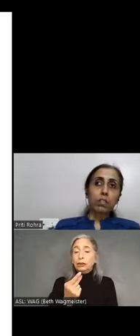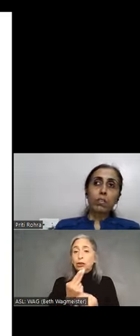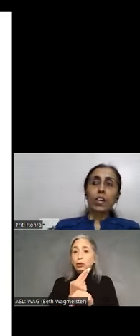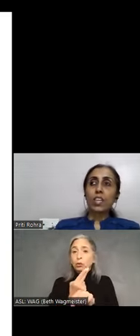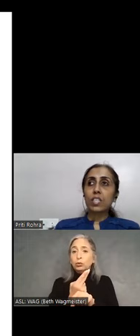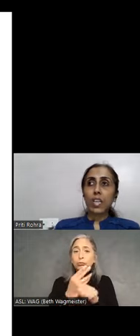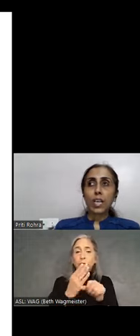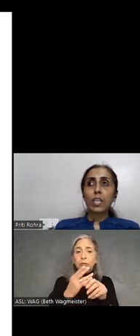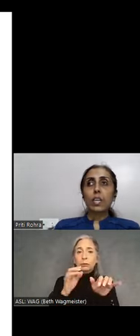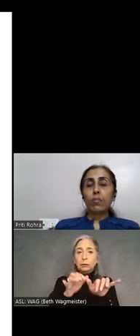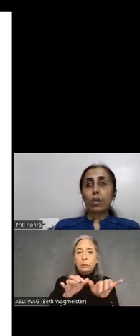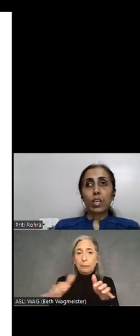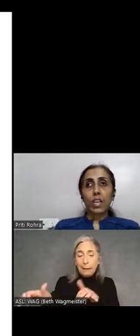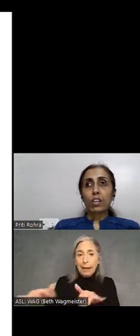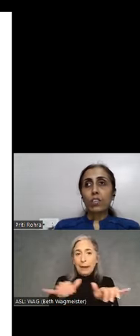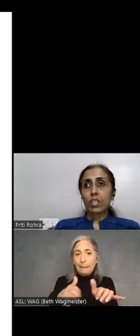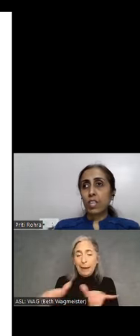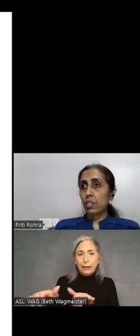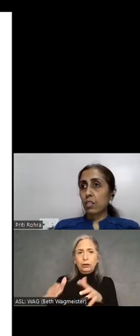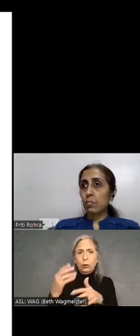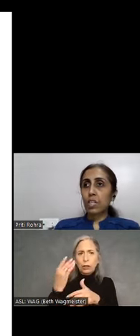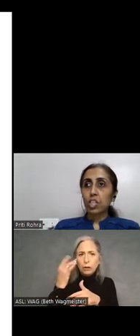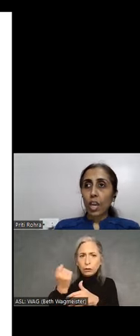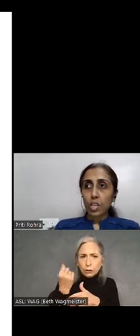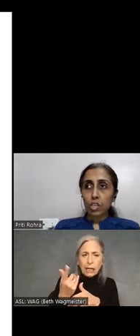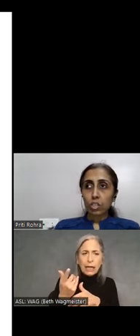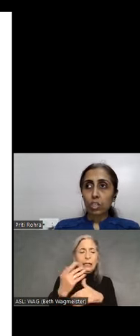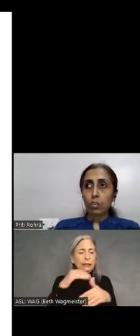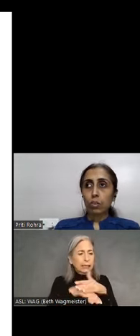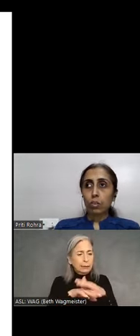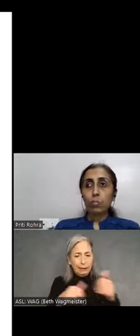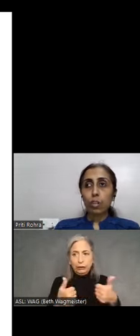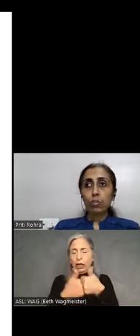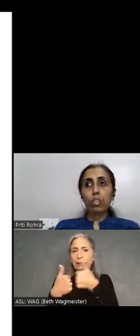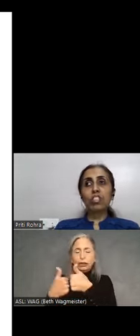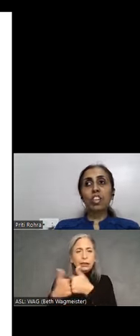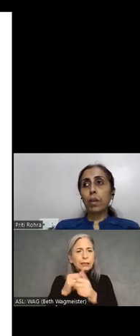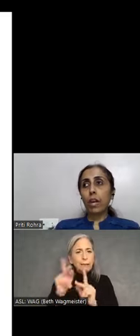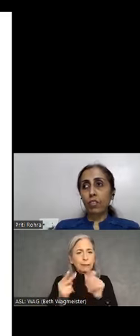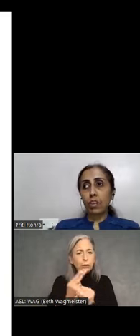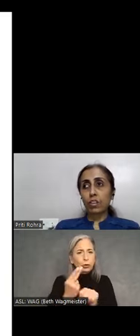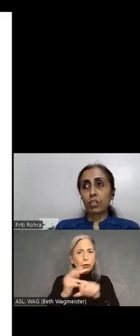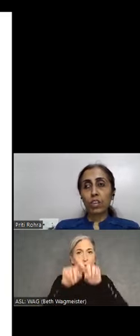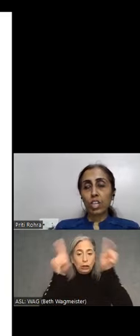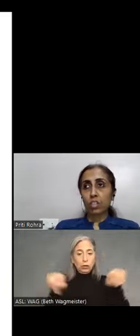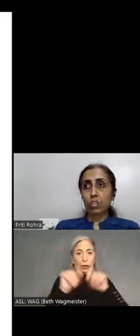we understand what other kind of accessibility challenges people using screen magnifiers face